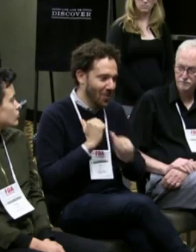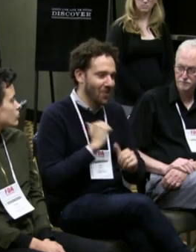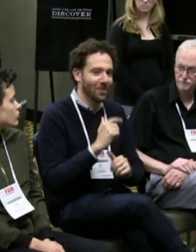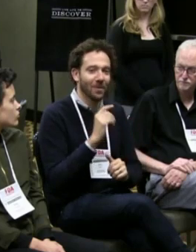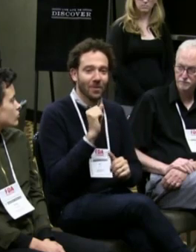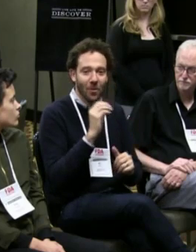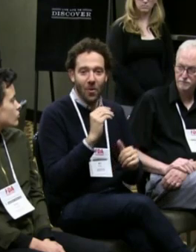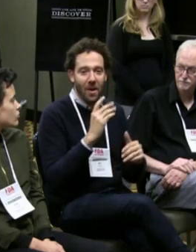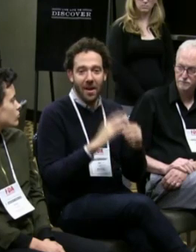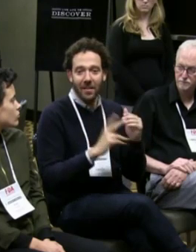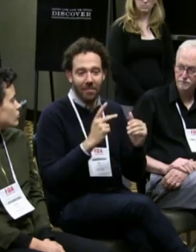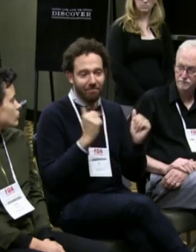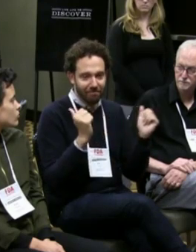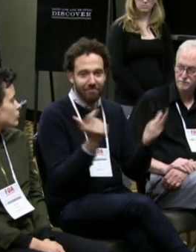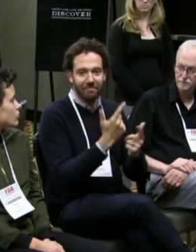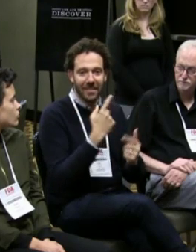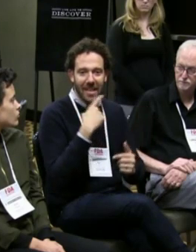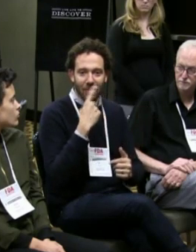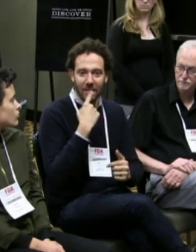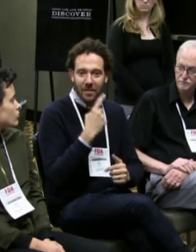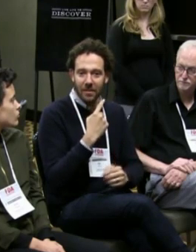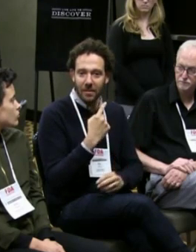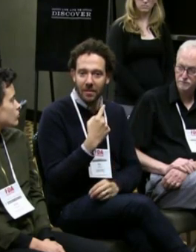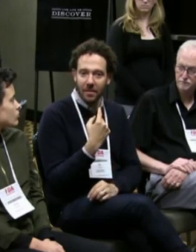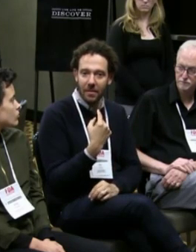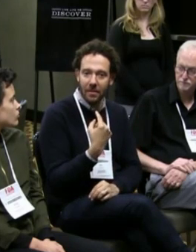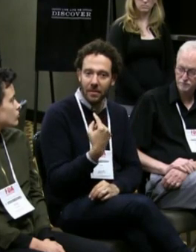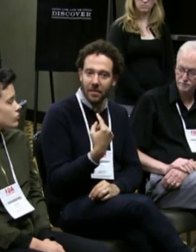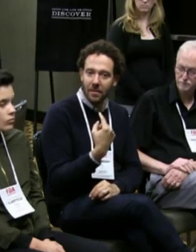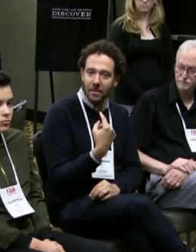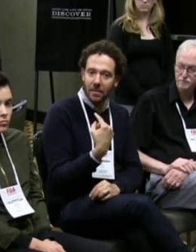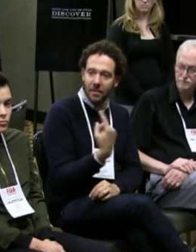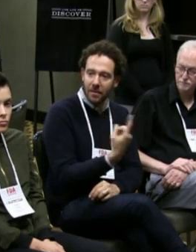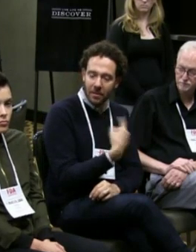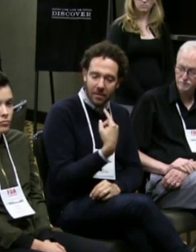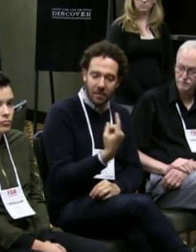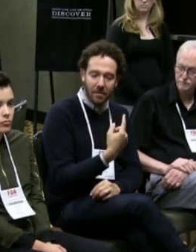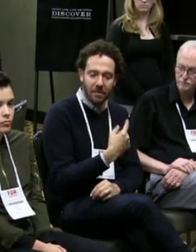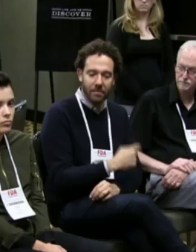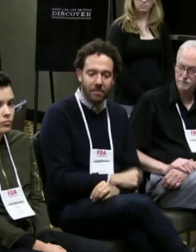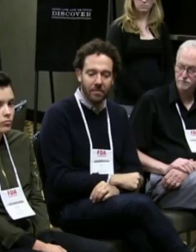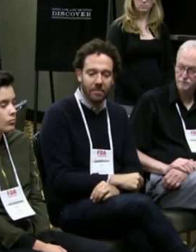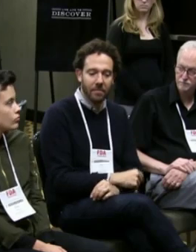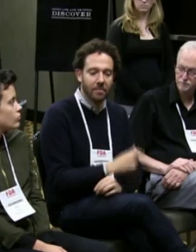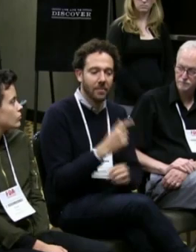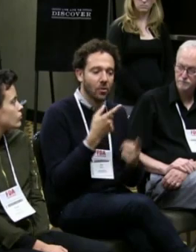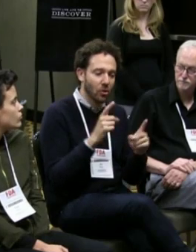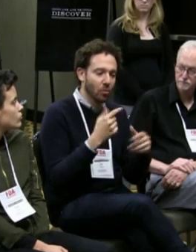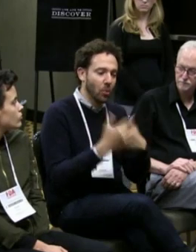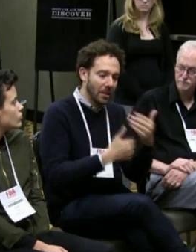but we couldn't have that in our show so they were all hearing technicians.